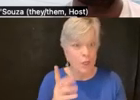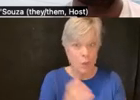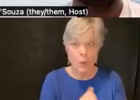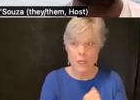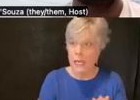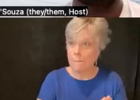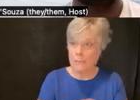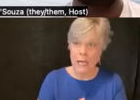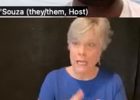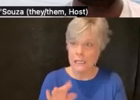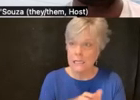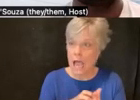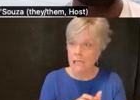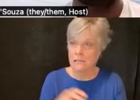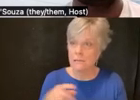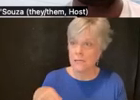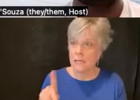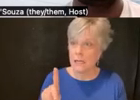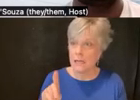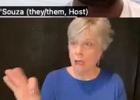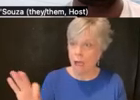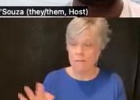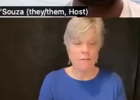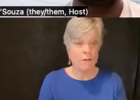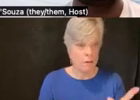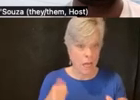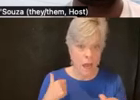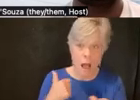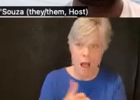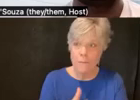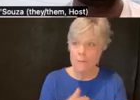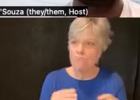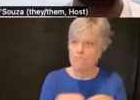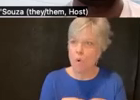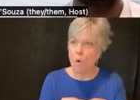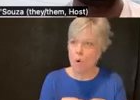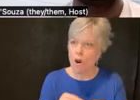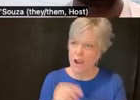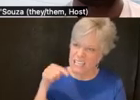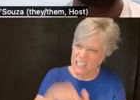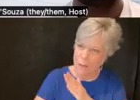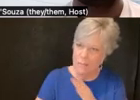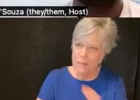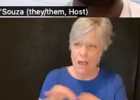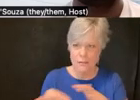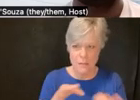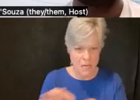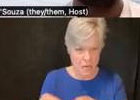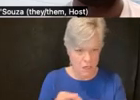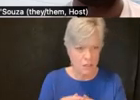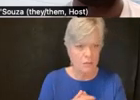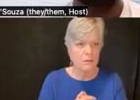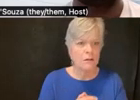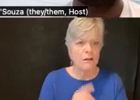You can get an updated more in depth explanation. There is the primer or primer,